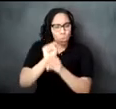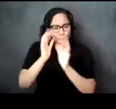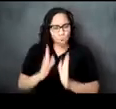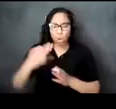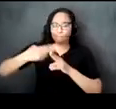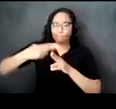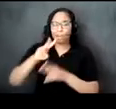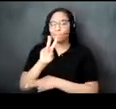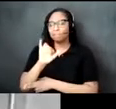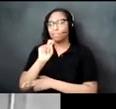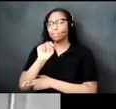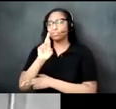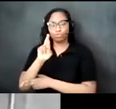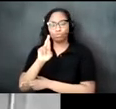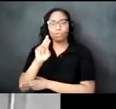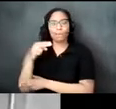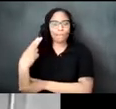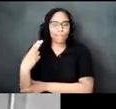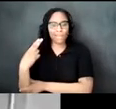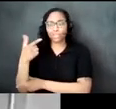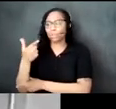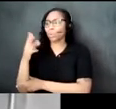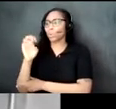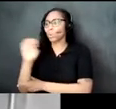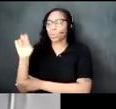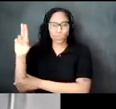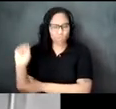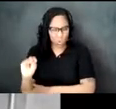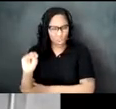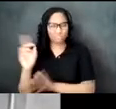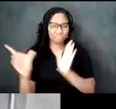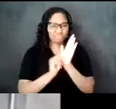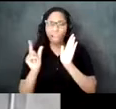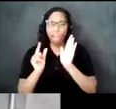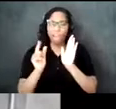listings and advertisements for businesses that served african americans without hassle